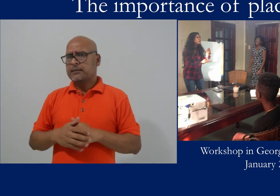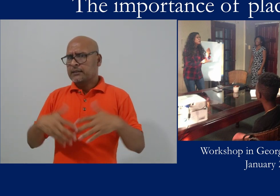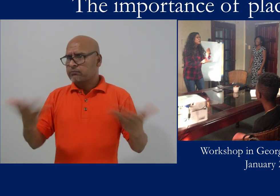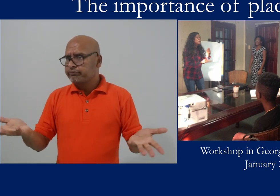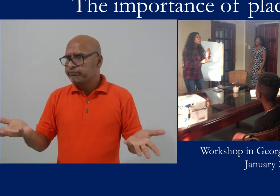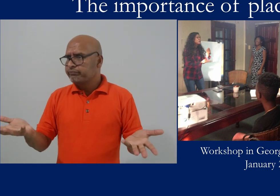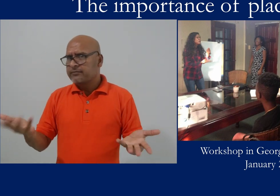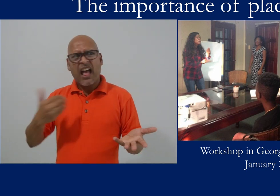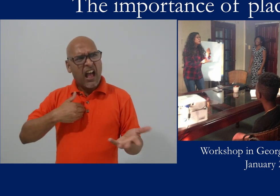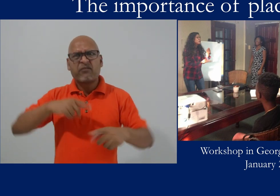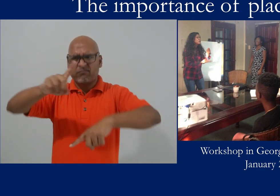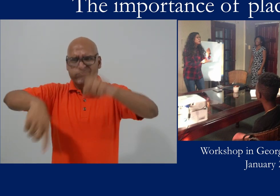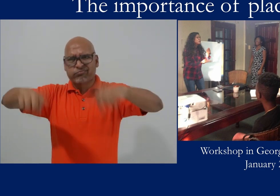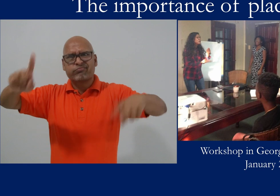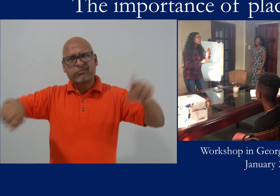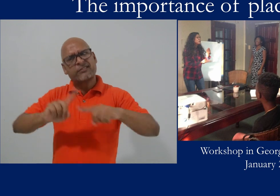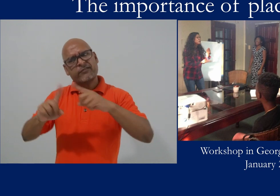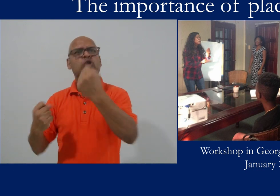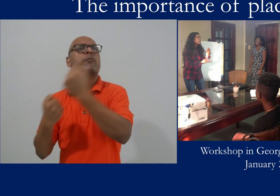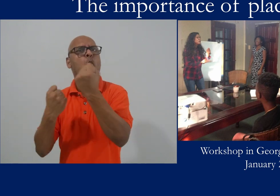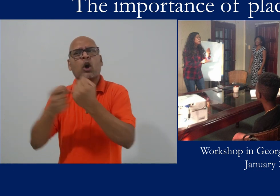encouraging interpreting for public events,